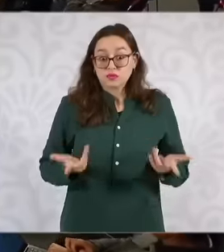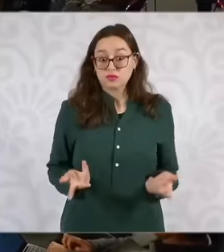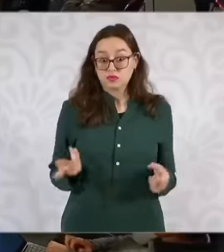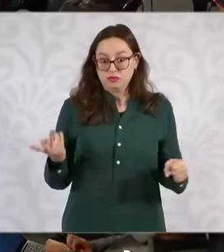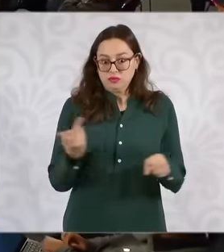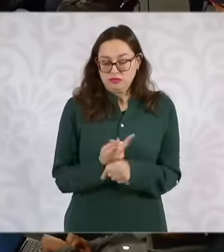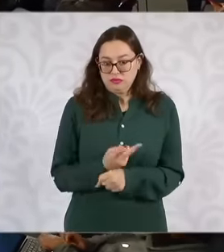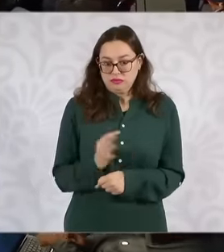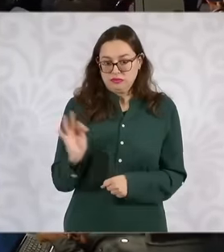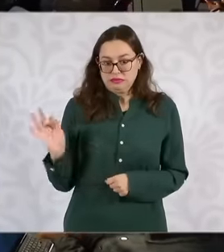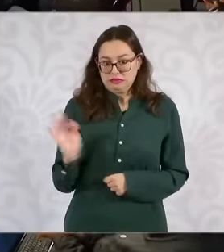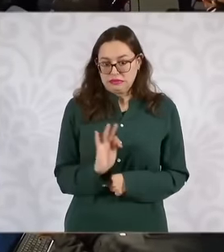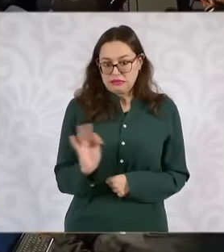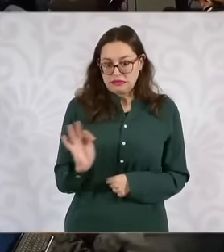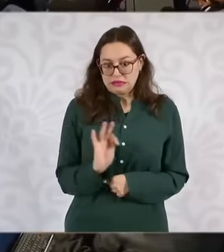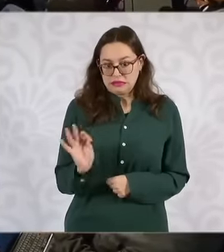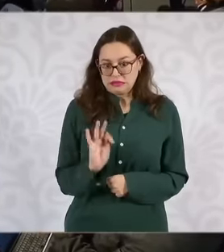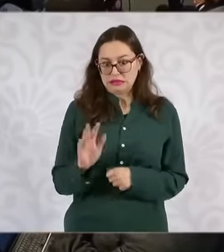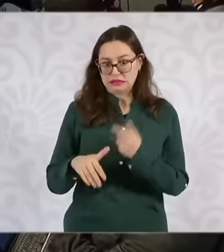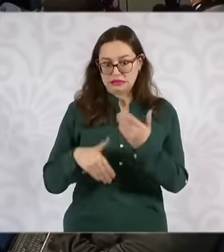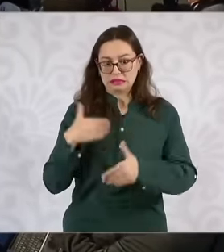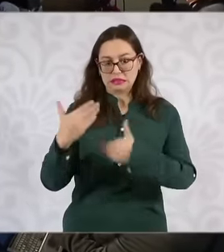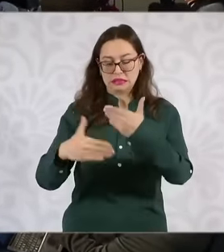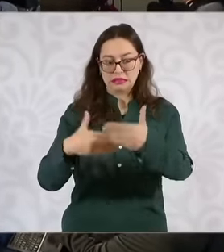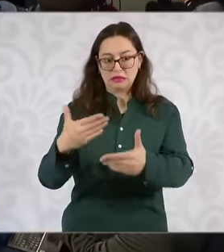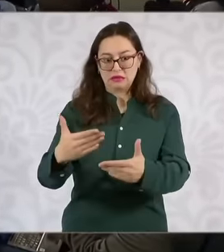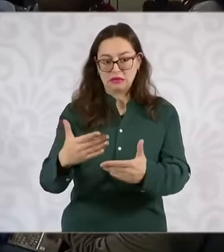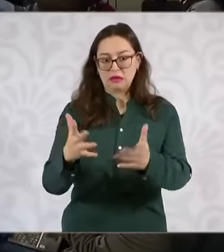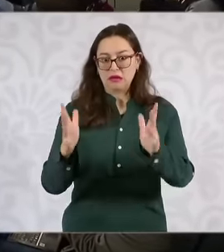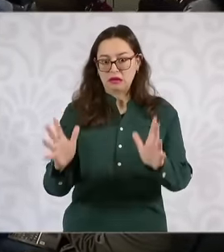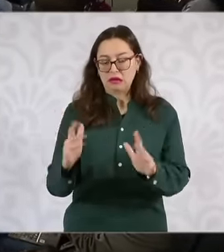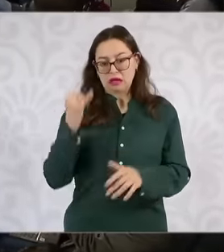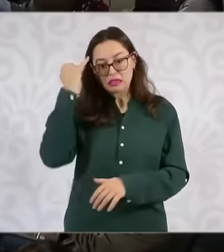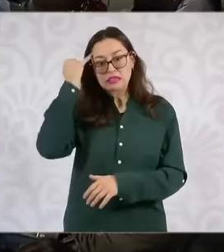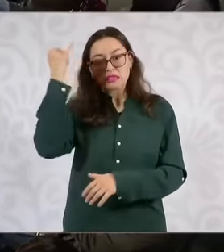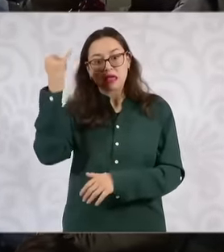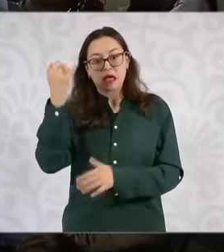that not only in their government but later on, initiatives are presented that can, since